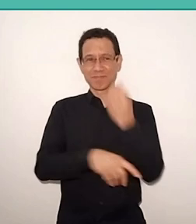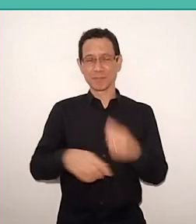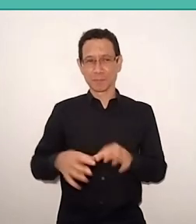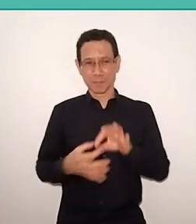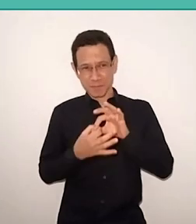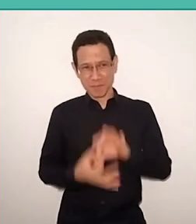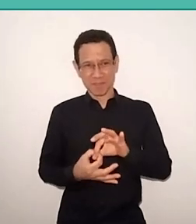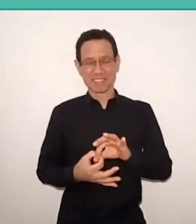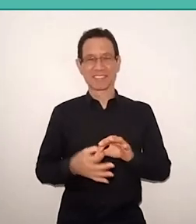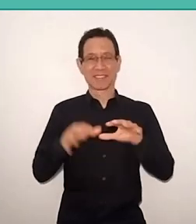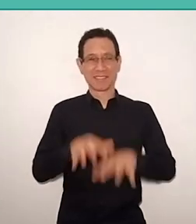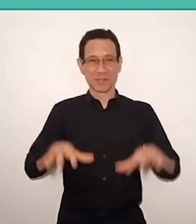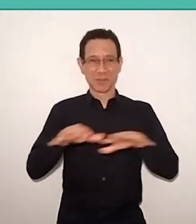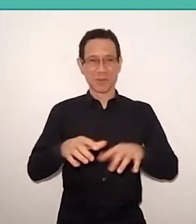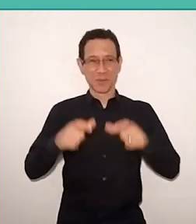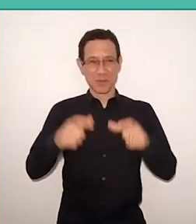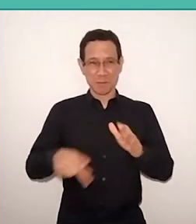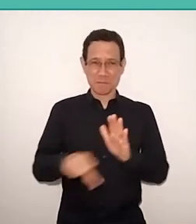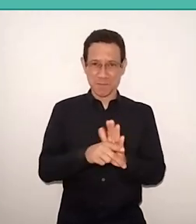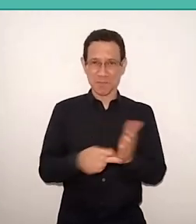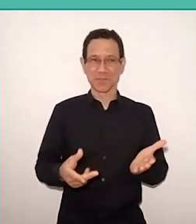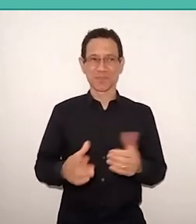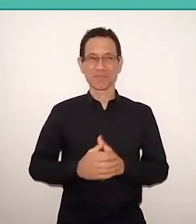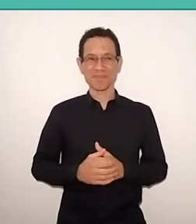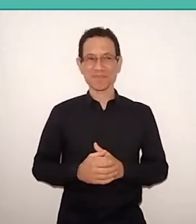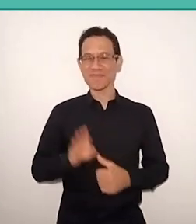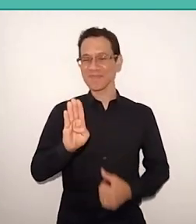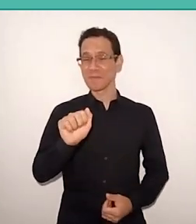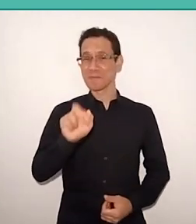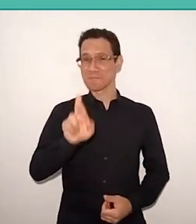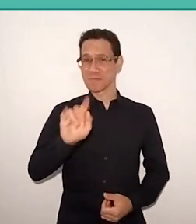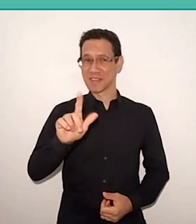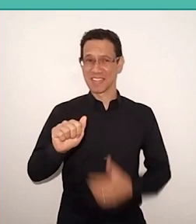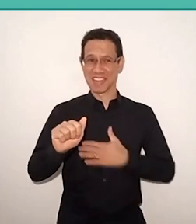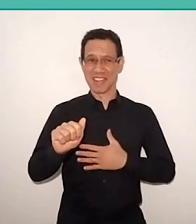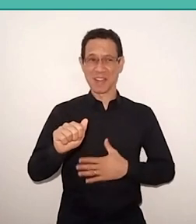you bring what was this "belly in the ground” by Paulo Freire in history.